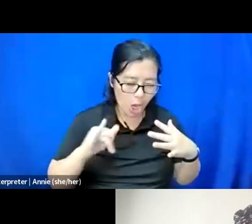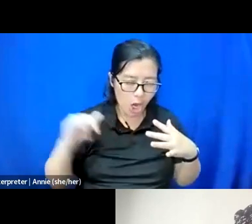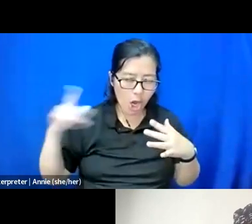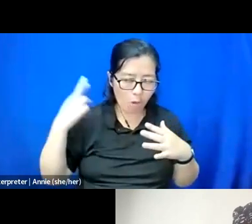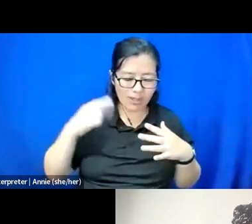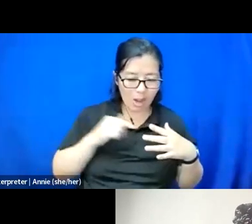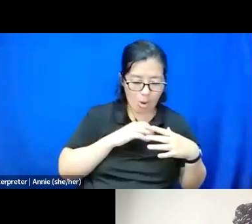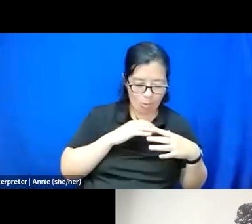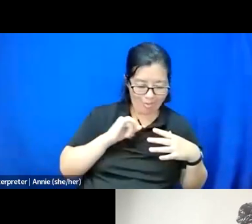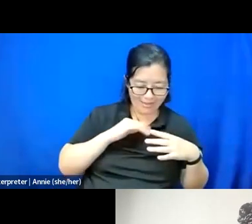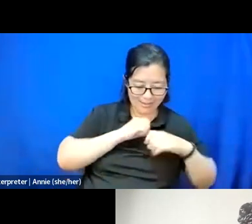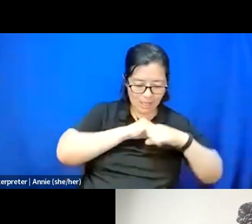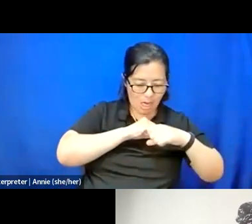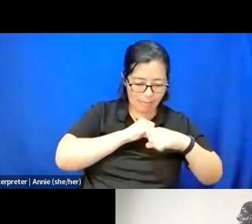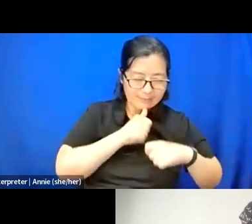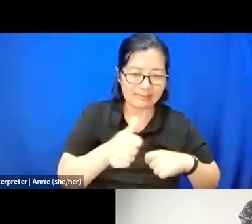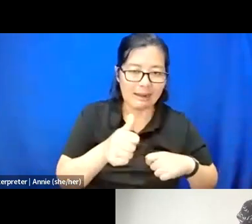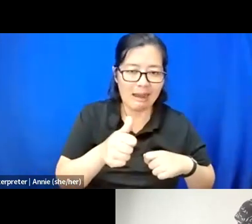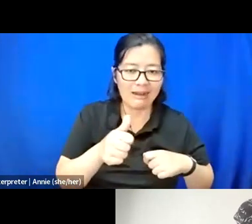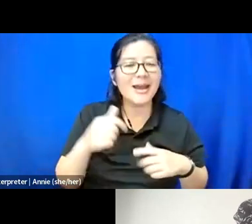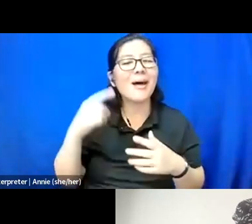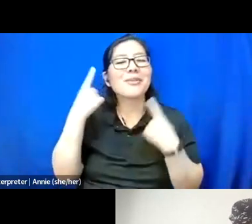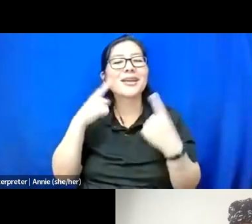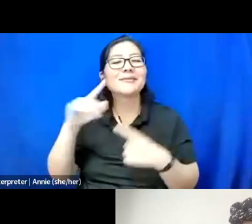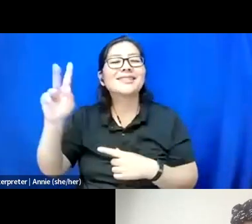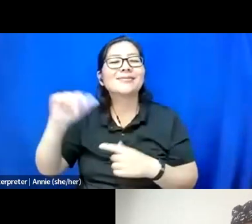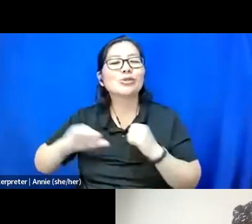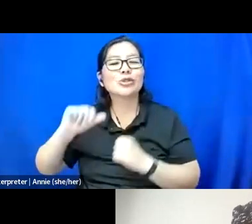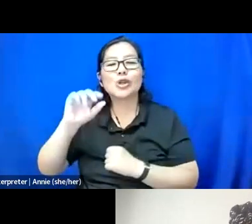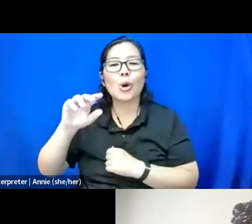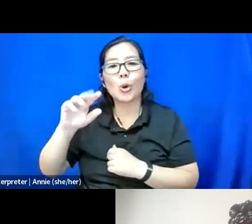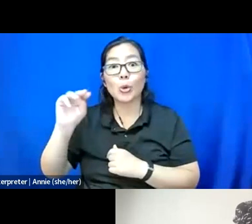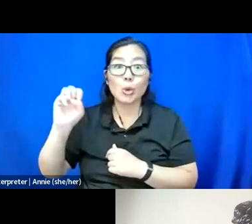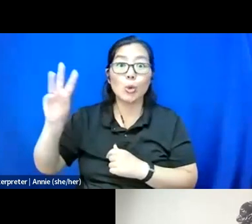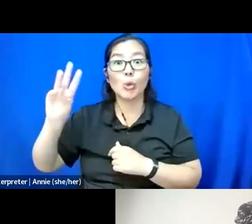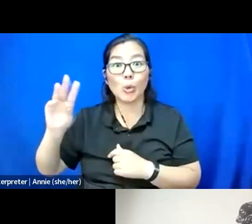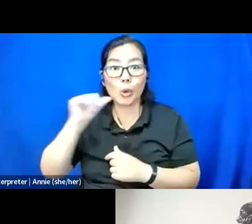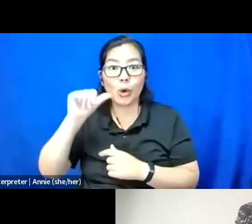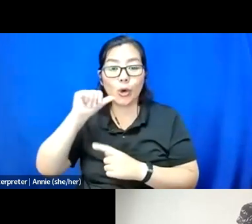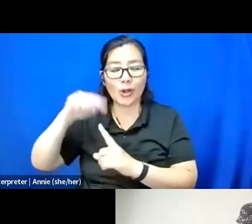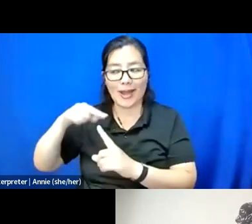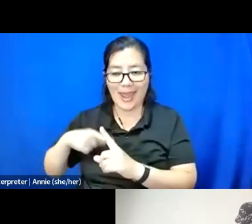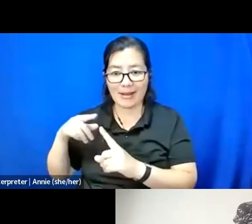Like, I'm thinking about that New Girl episode where Schmidt and Cece move into their new house and they're all excited about how security is when all